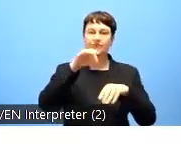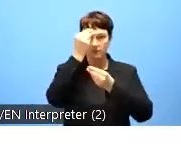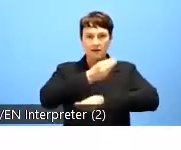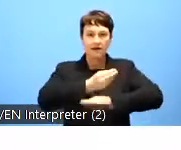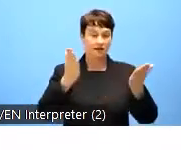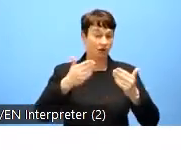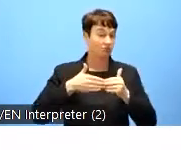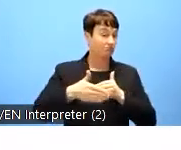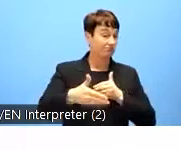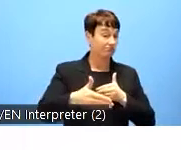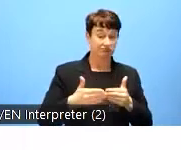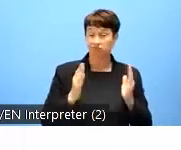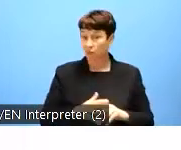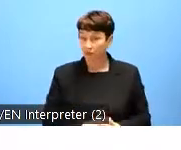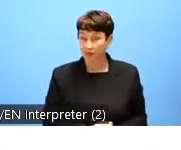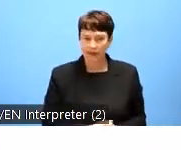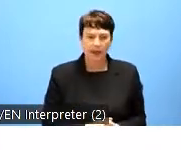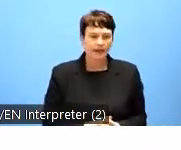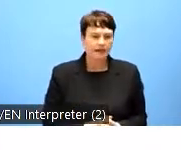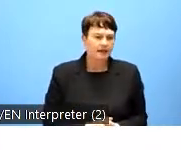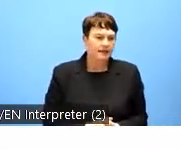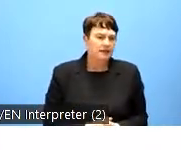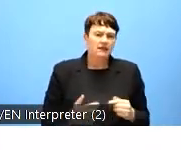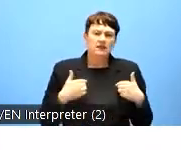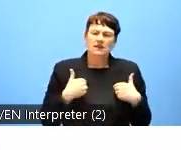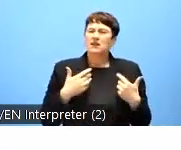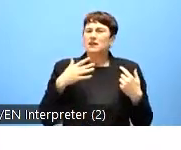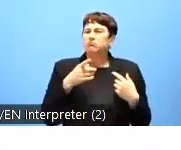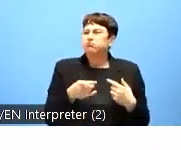and targeted consultations of a wide range of contacts and stakeholders.